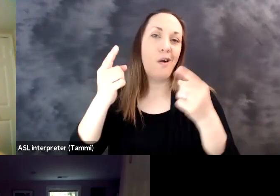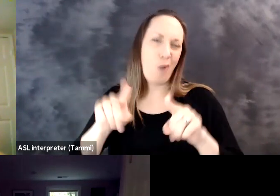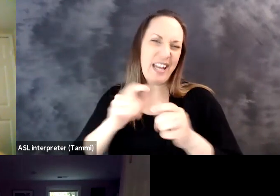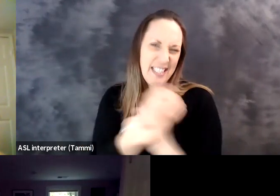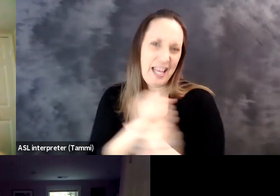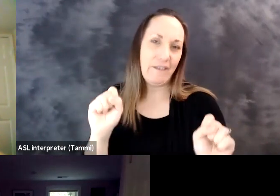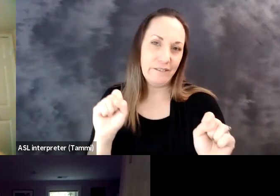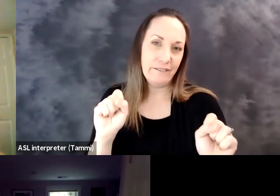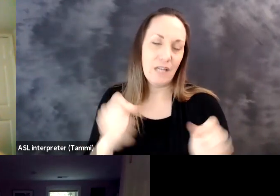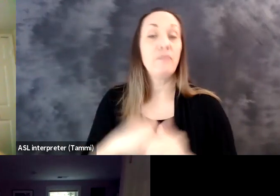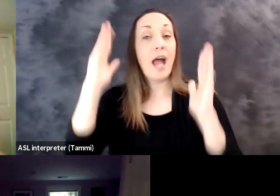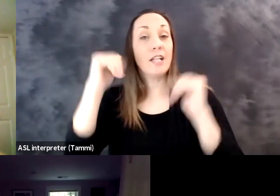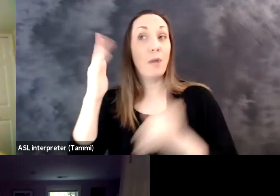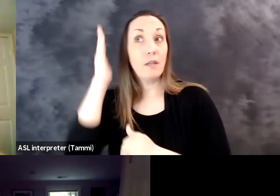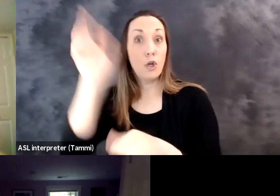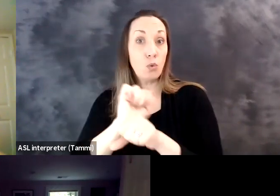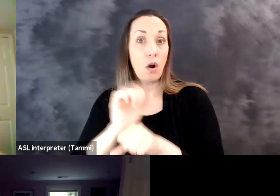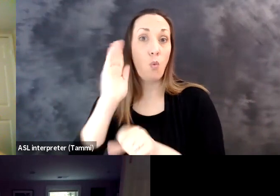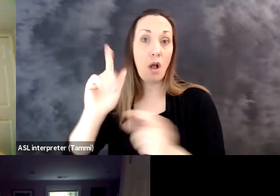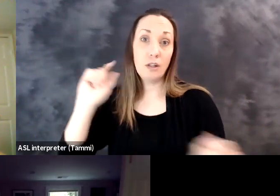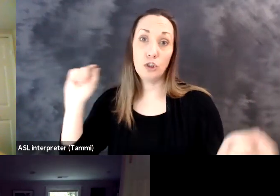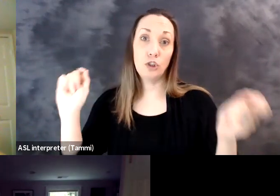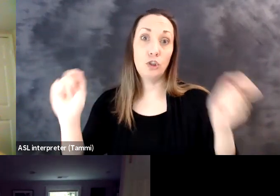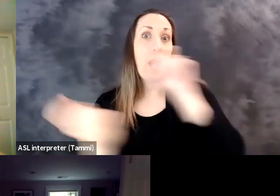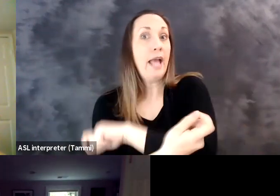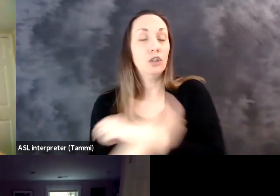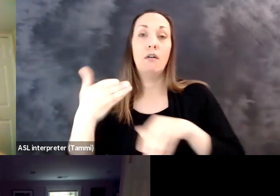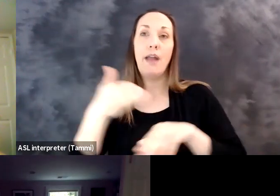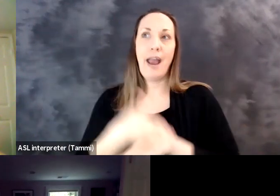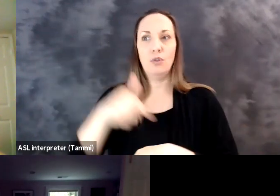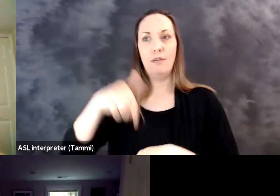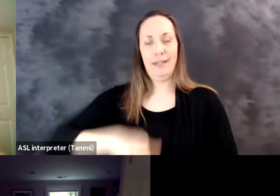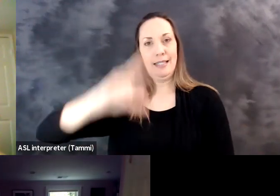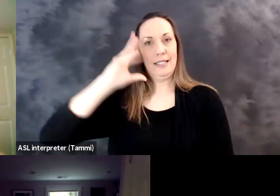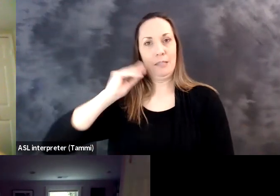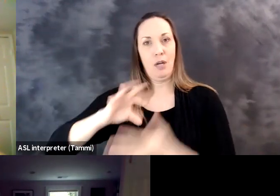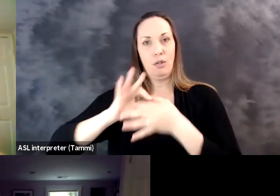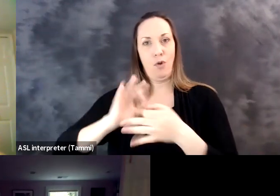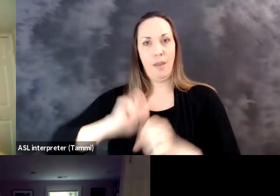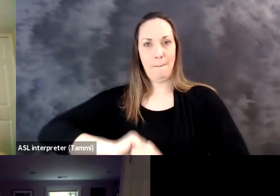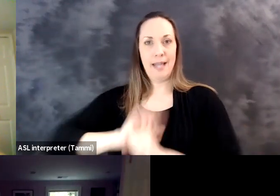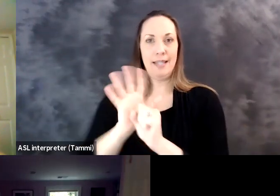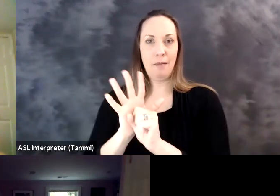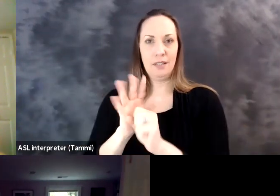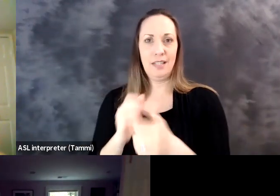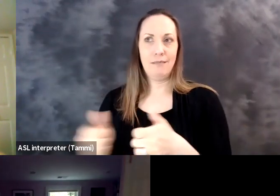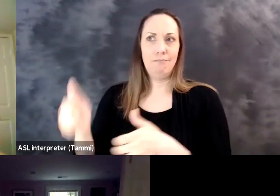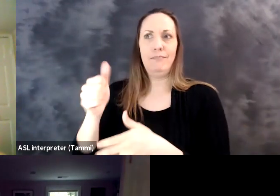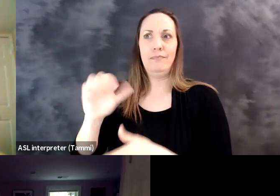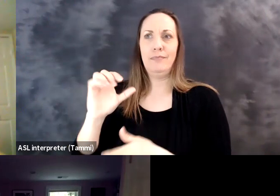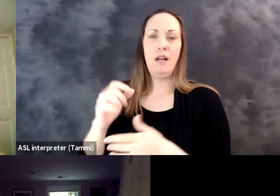in-person work once it is safe to do so. I expect that the future of work will change dramatically after our experience